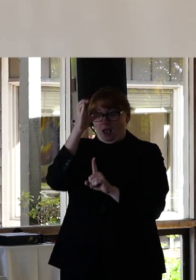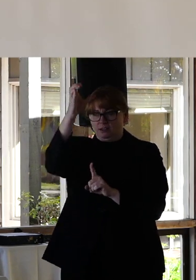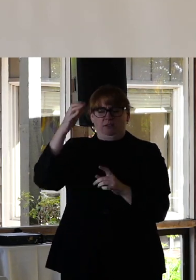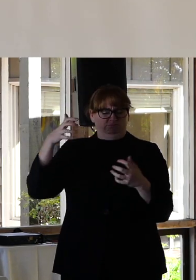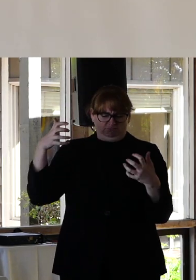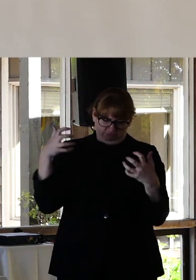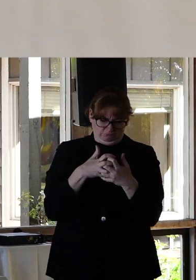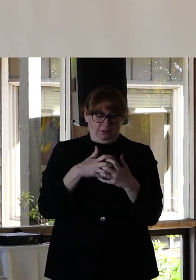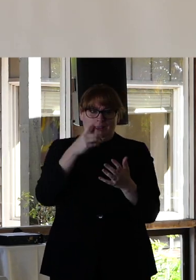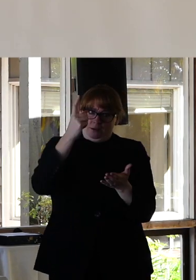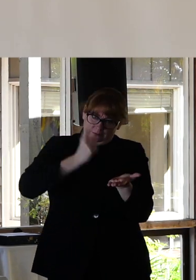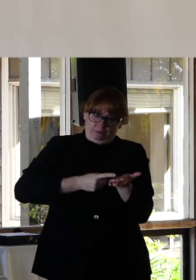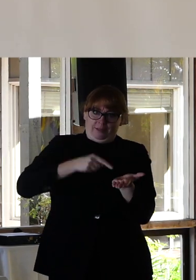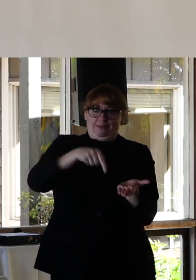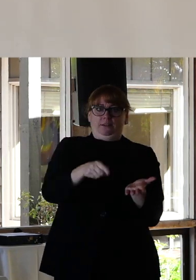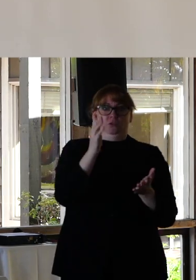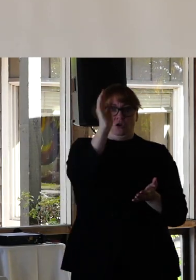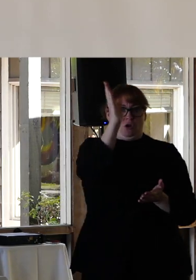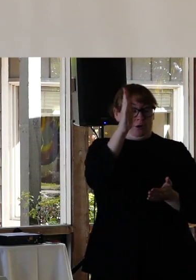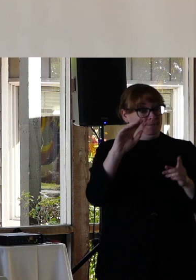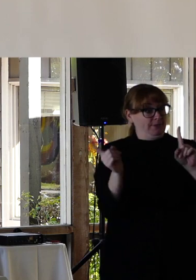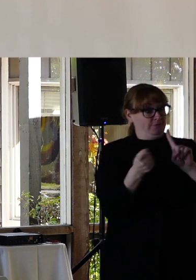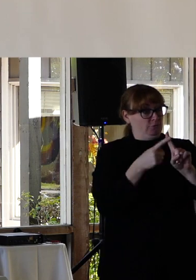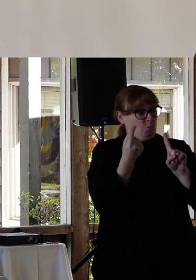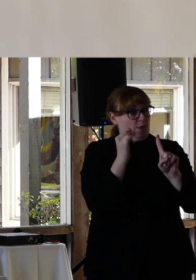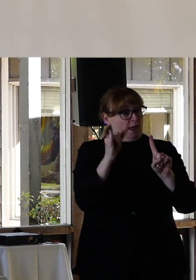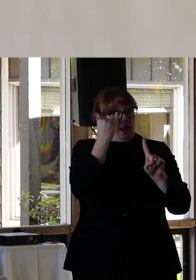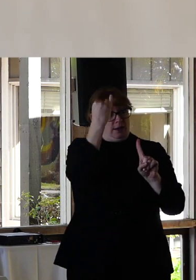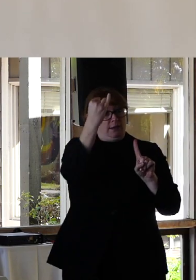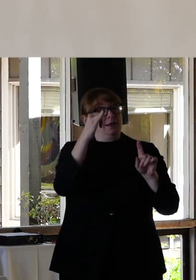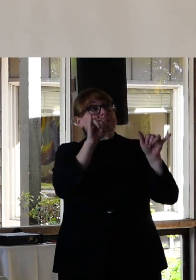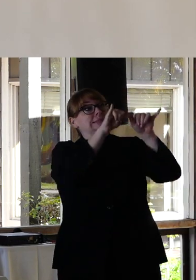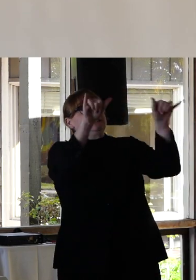to be discussing towards the end of this talk. The idea that, one, that systems